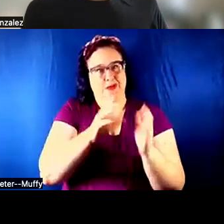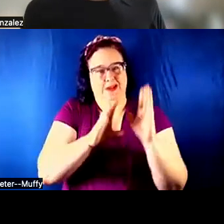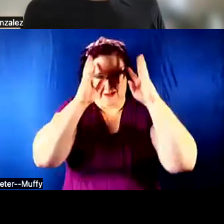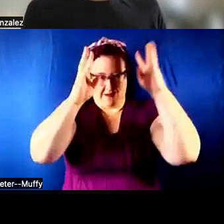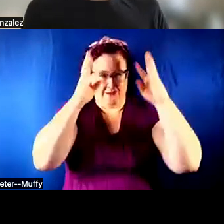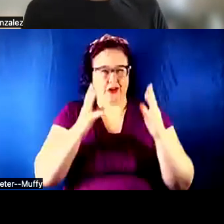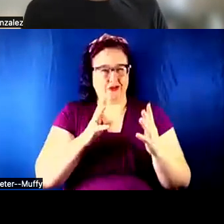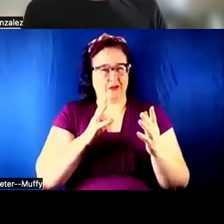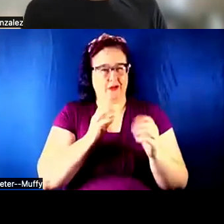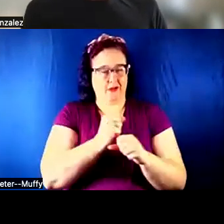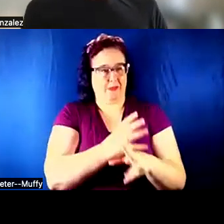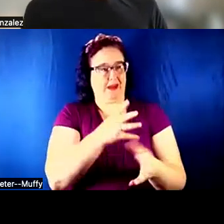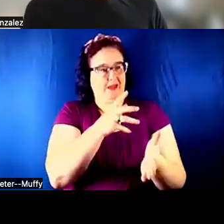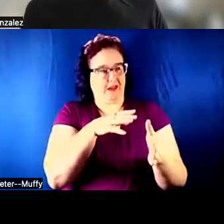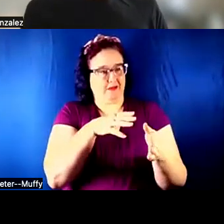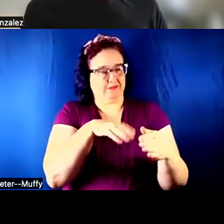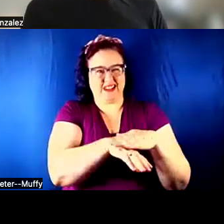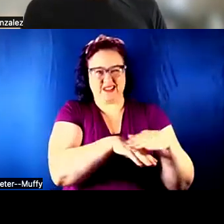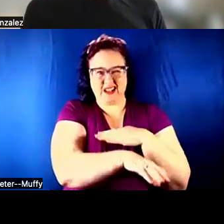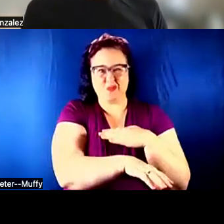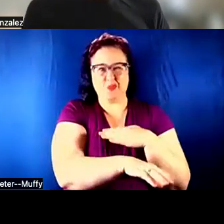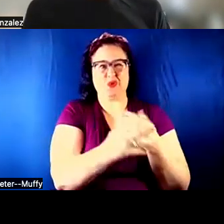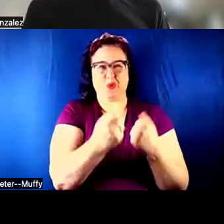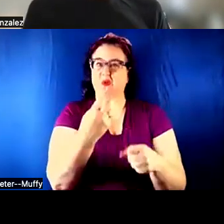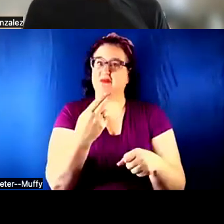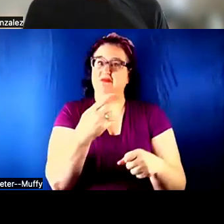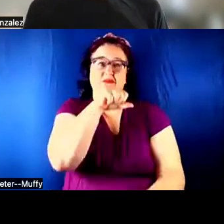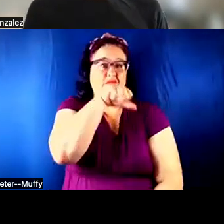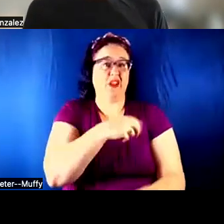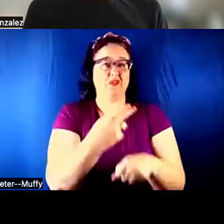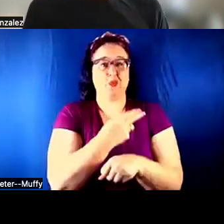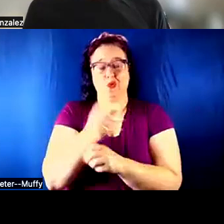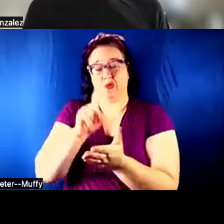WOULD LOVE TO IMPLEMENT SOME RESEARCH RESULTS AND PARTICIPATE AS WELL.